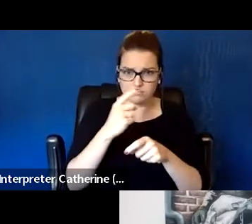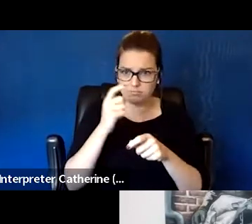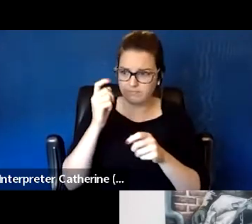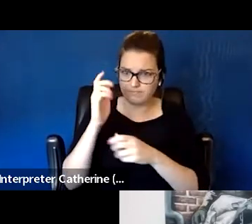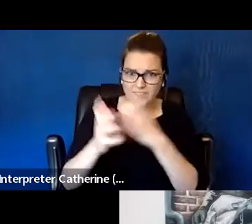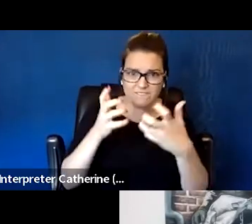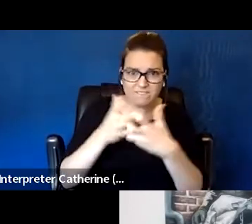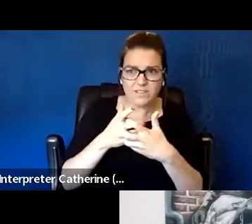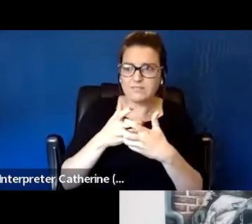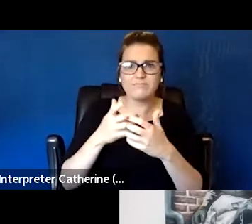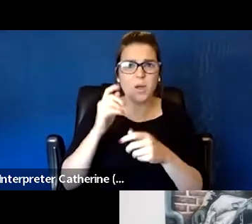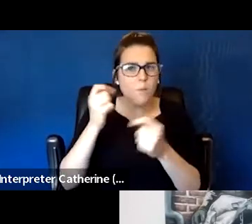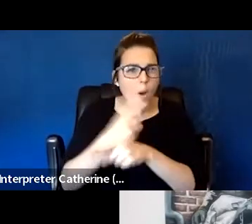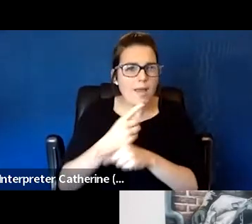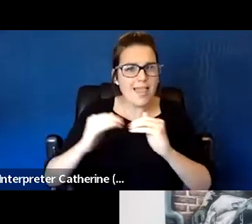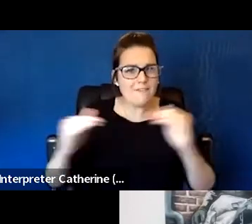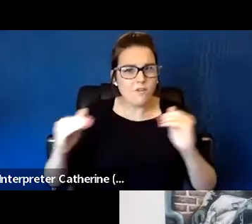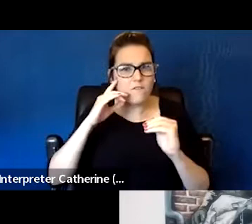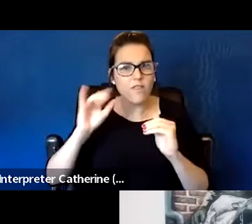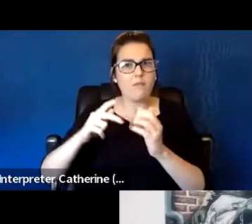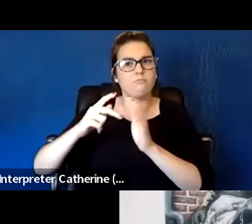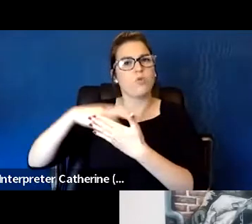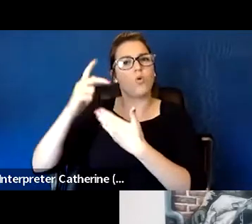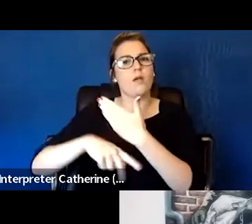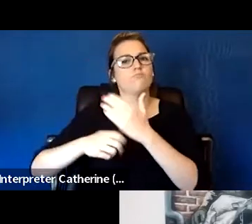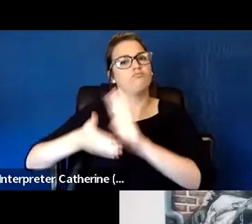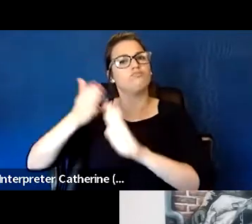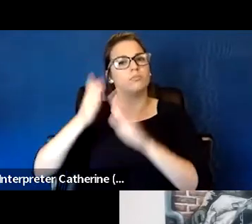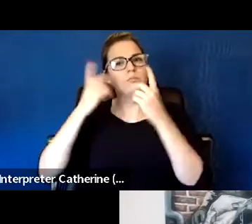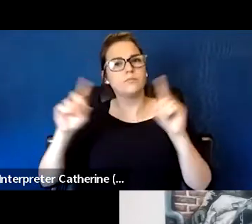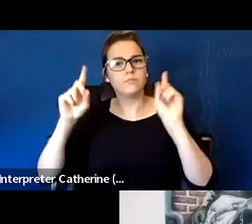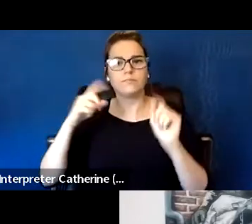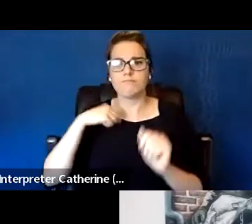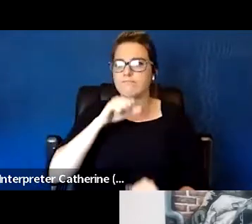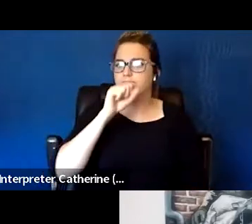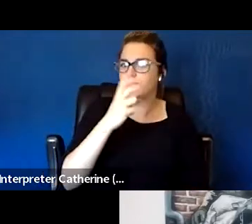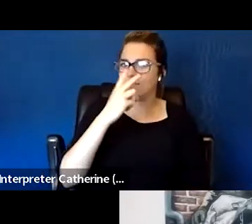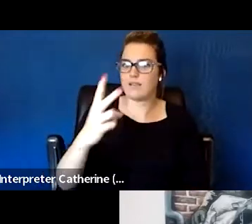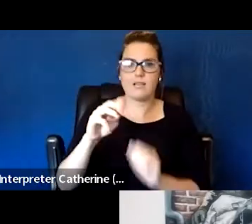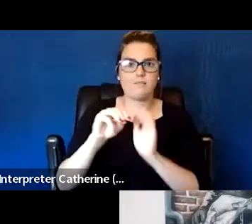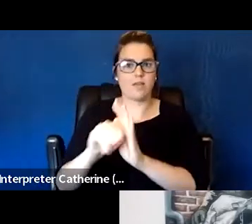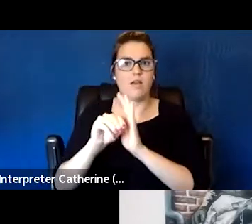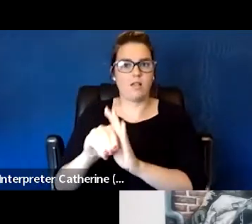And I really love the models that come out of FQHCs because they have an act team